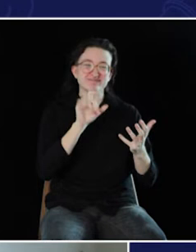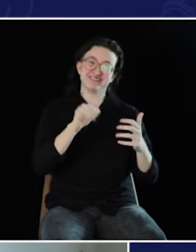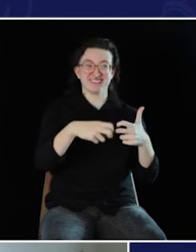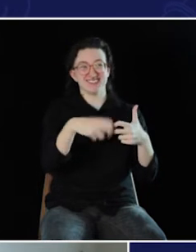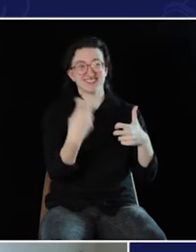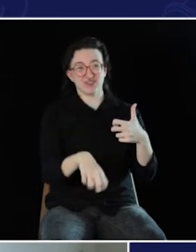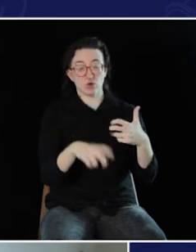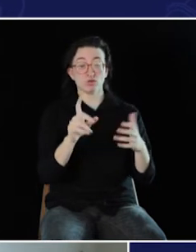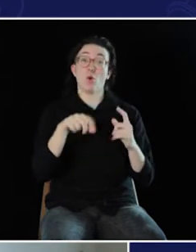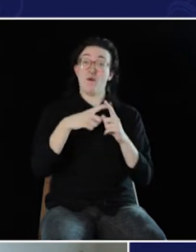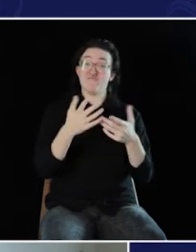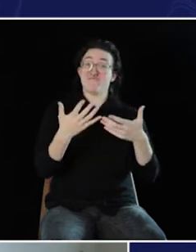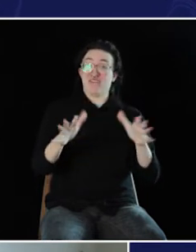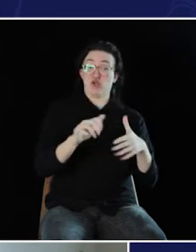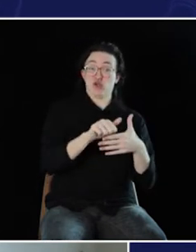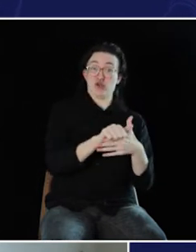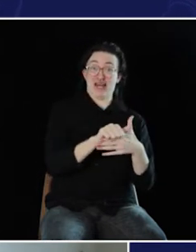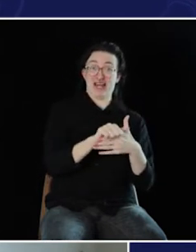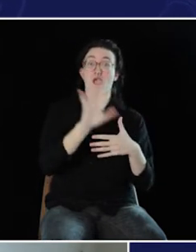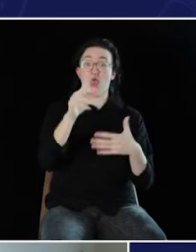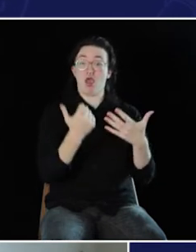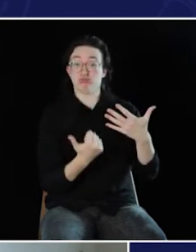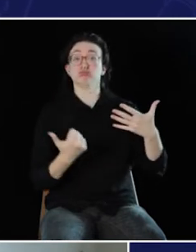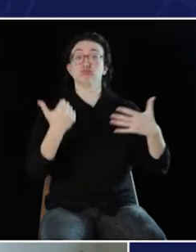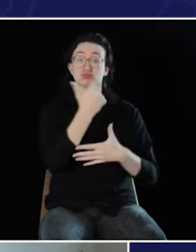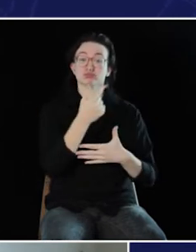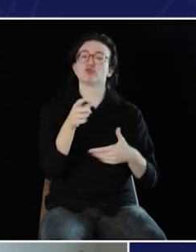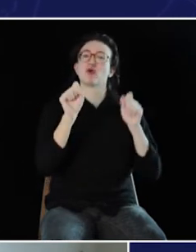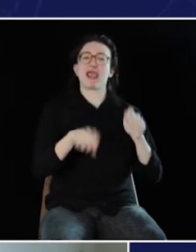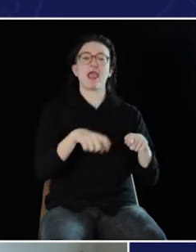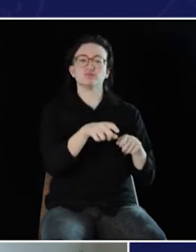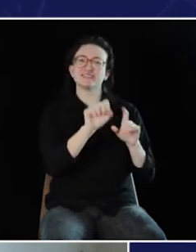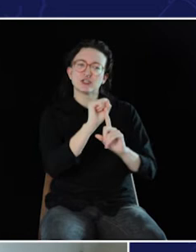difficult, I think. Once you're out and you're the person in charge,